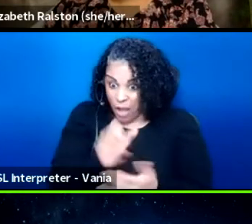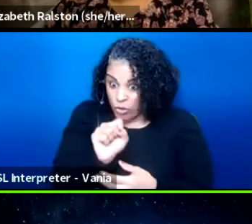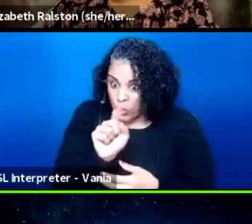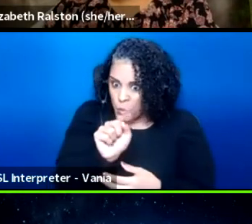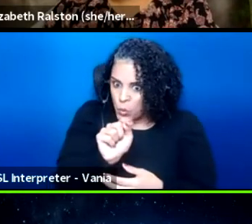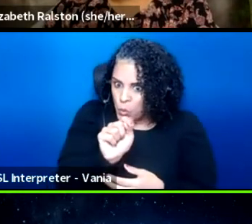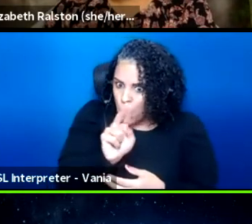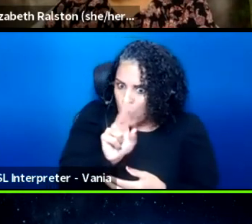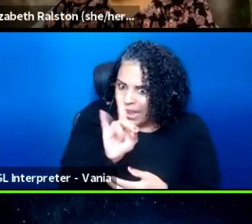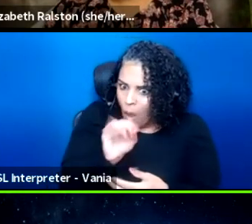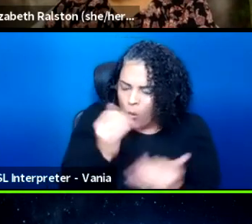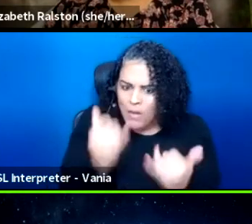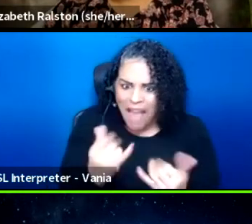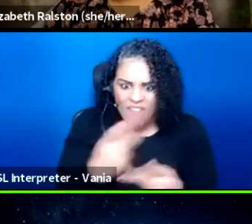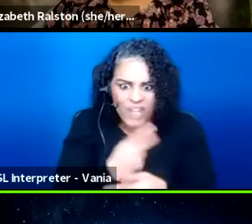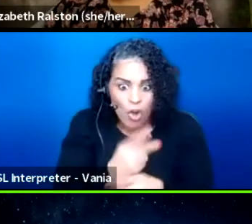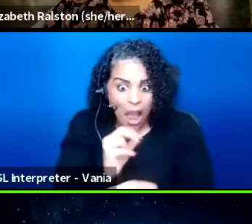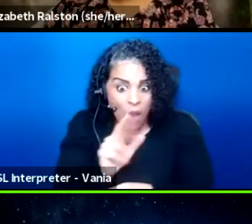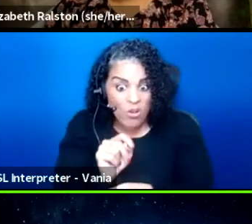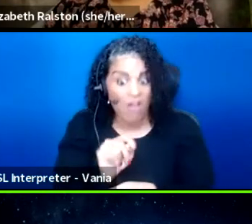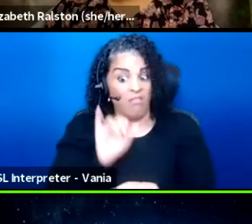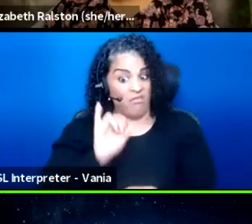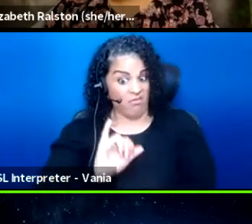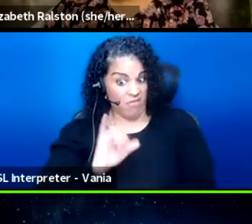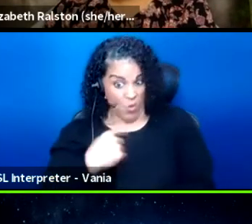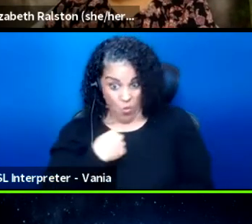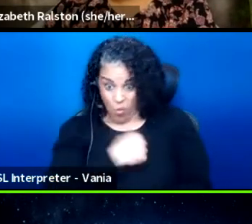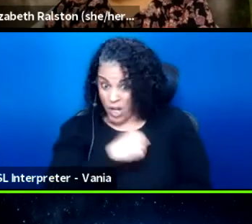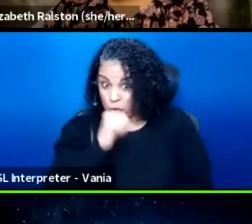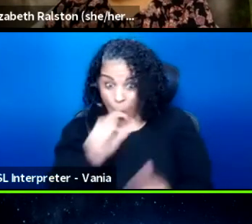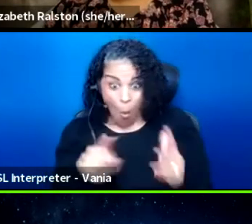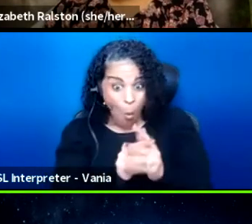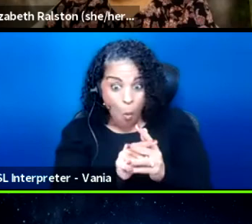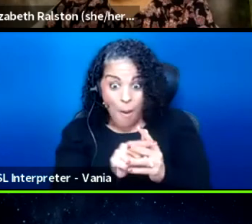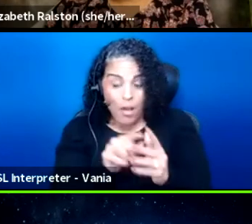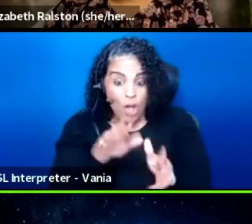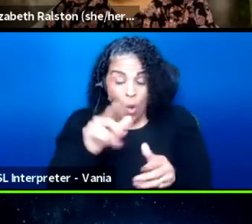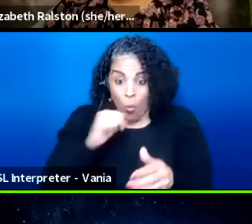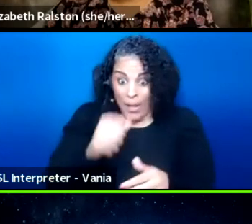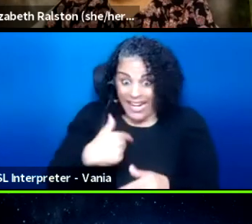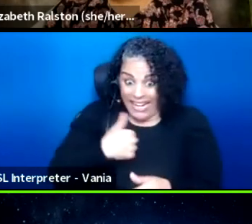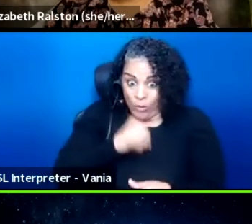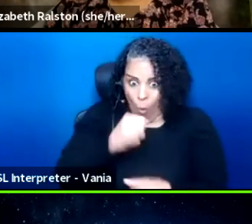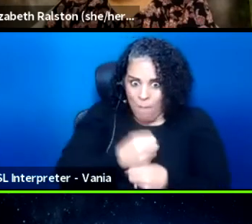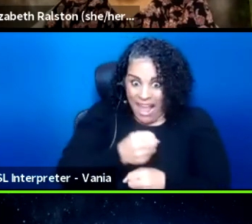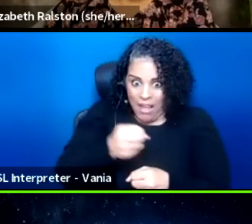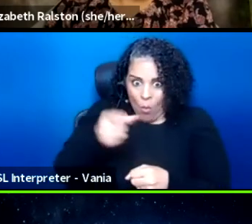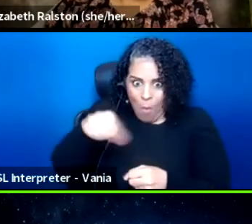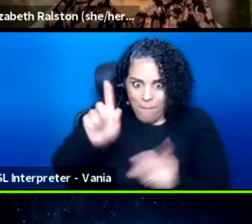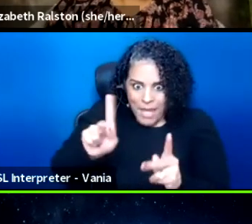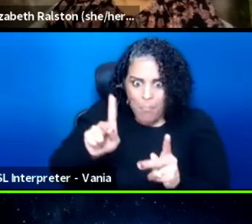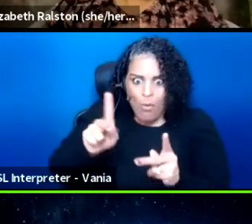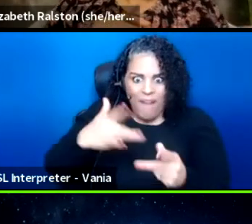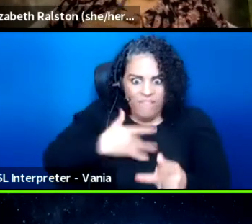figured out, look, if we don't make it so that people feel comfortable engaging with our content,